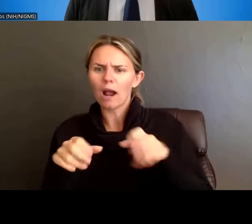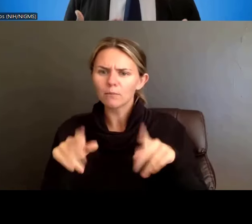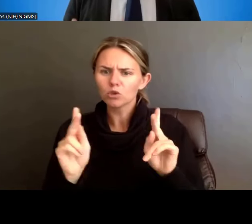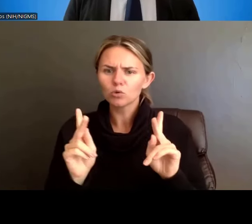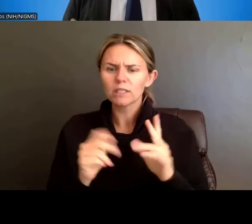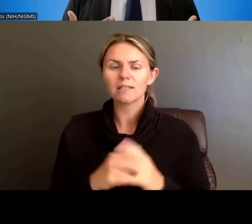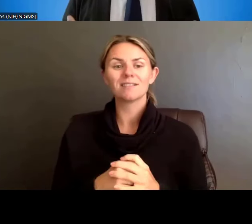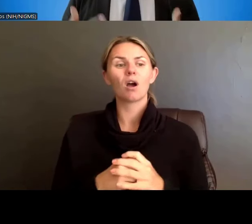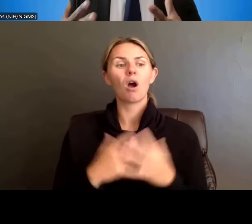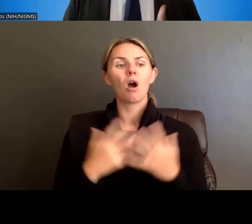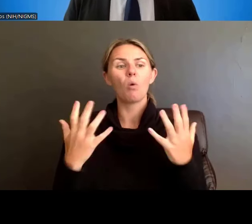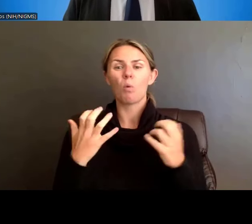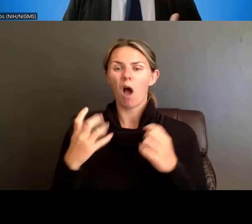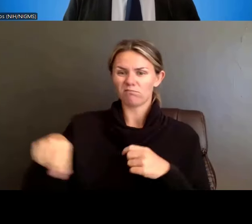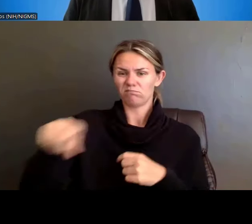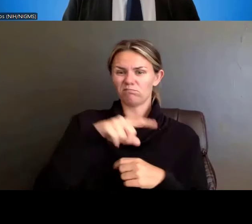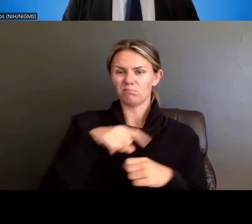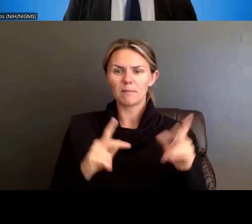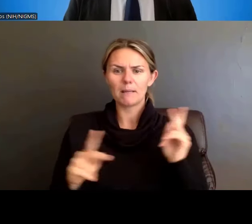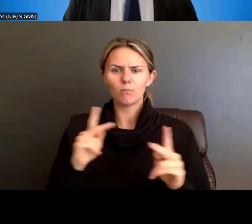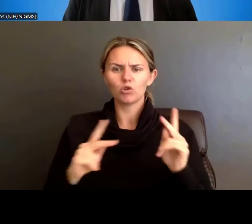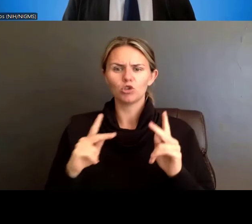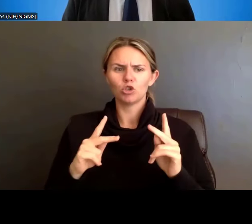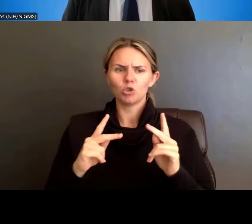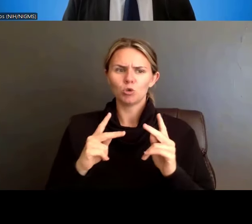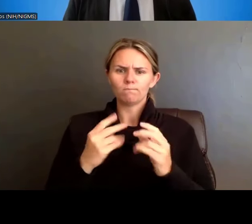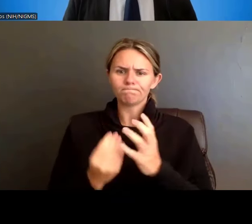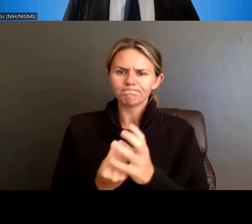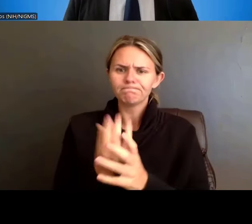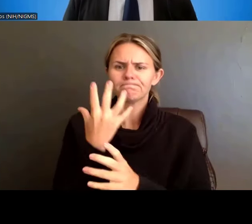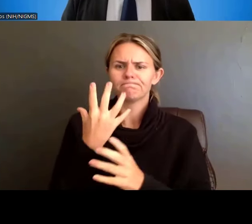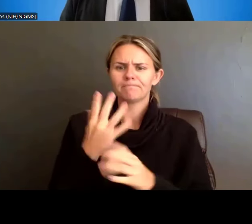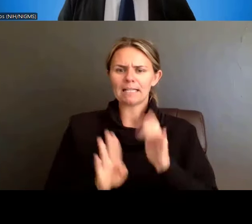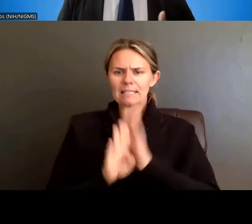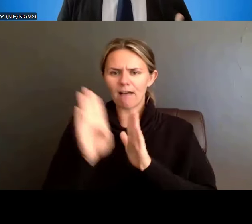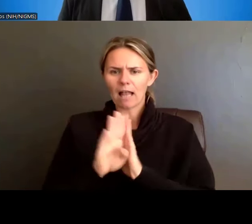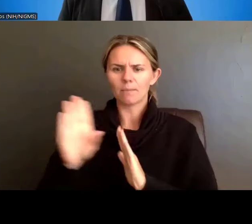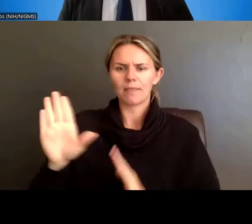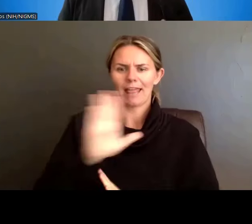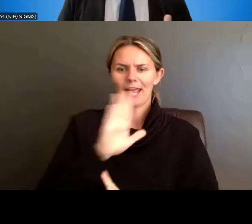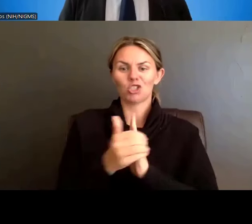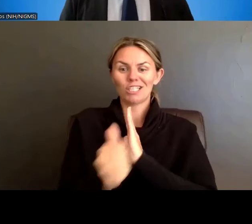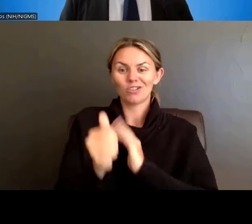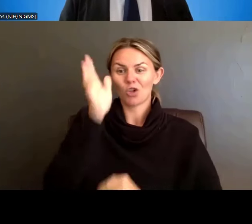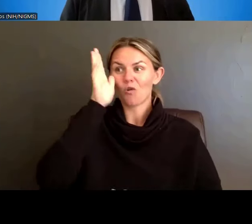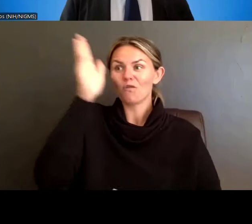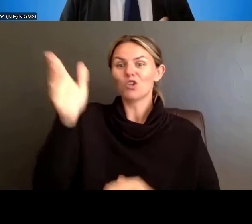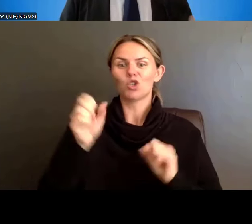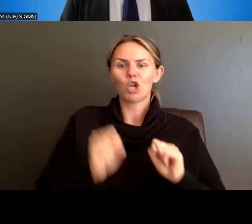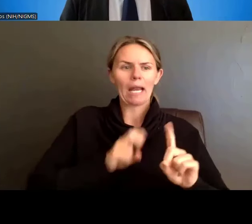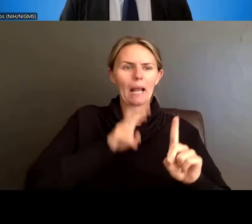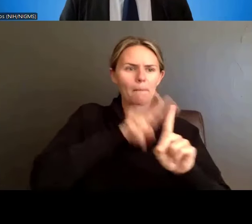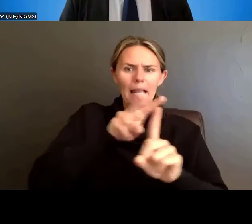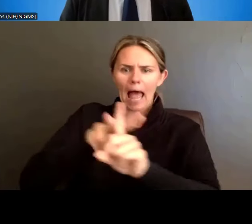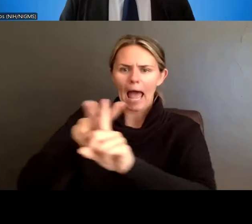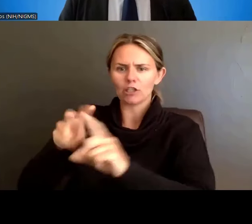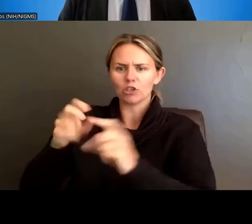and the networks to transition into those applicable careers. So, again, the review criteria will be updated to align with what's being asked.